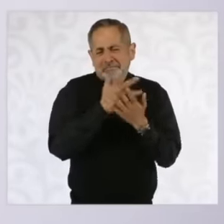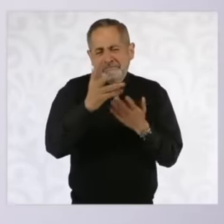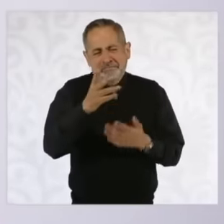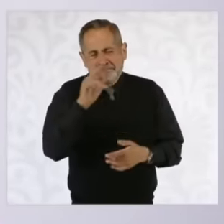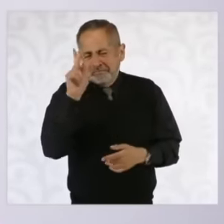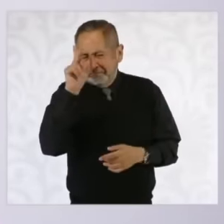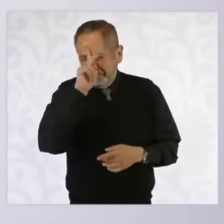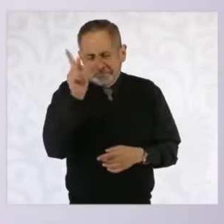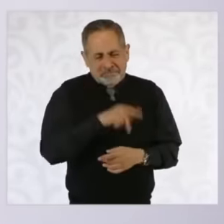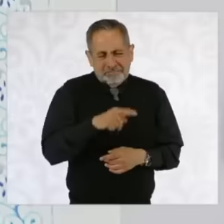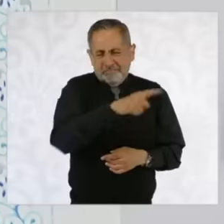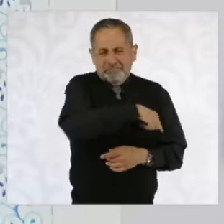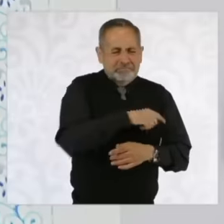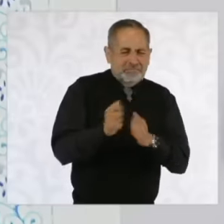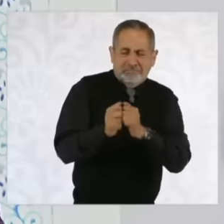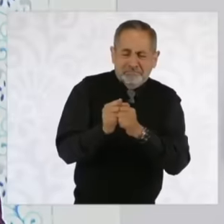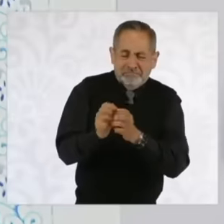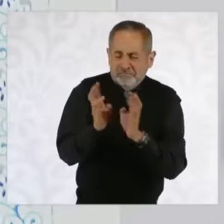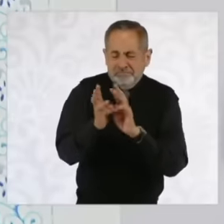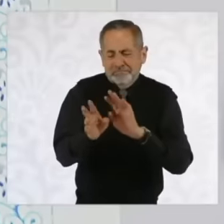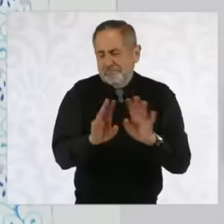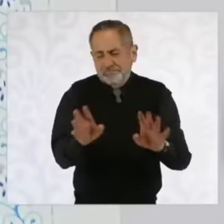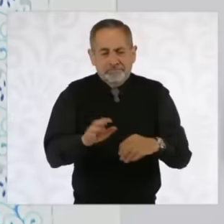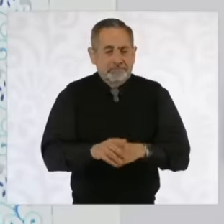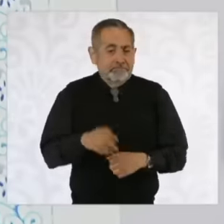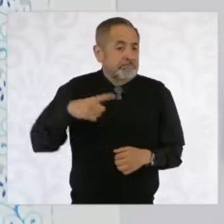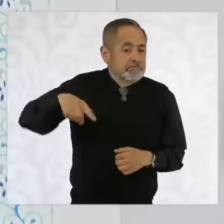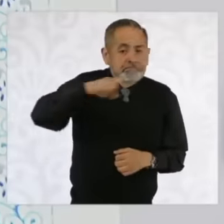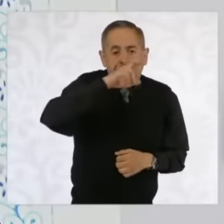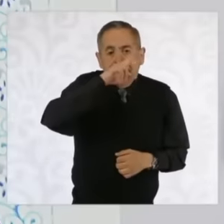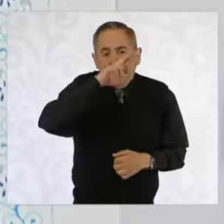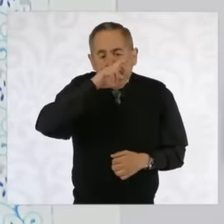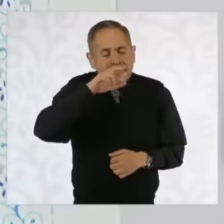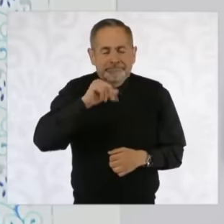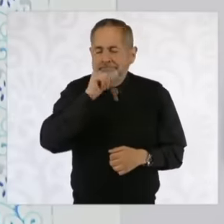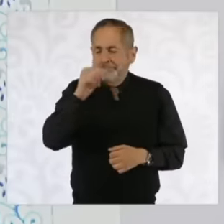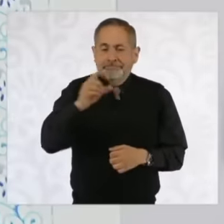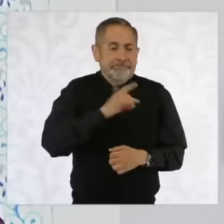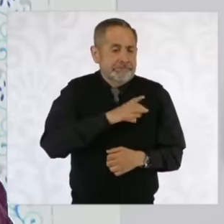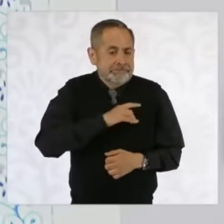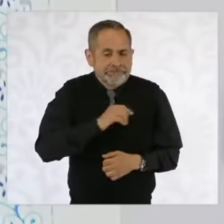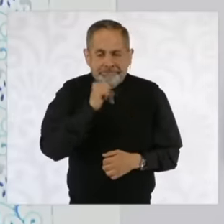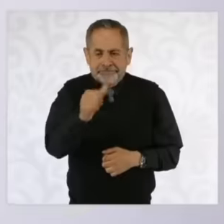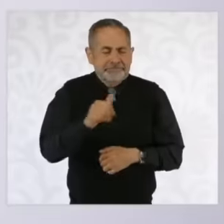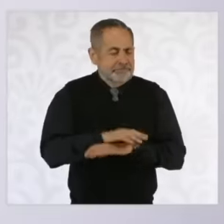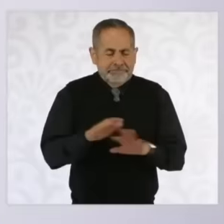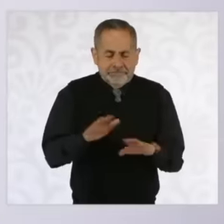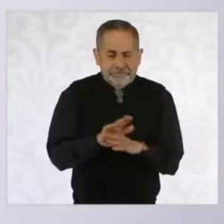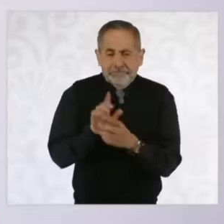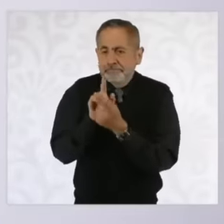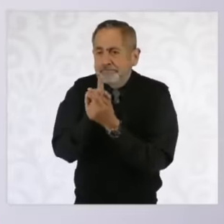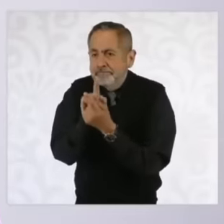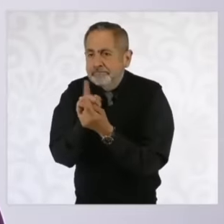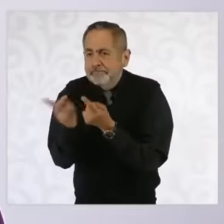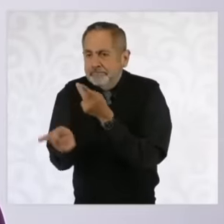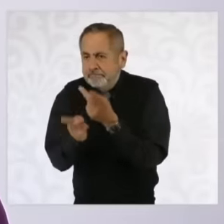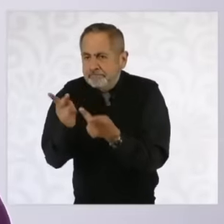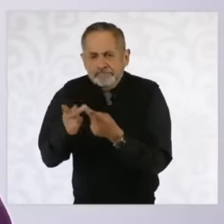through WhatsApp So don't be afraid is something eh For good a lot depends on